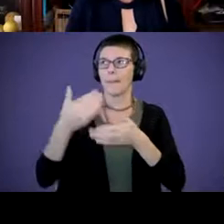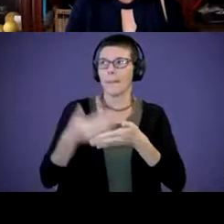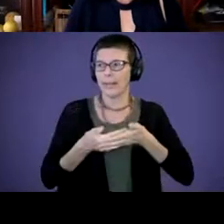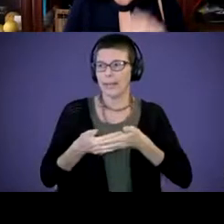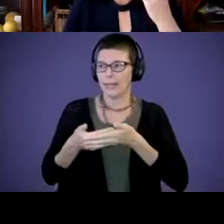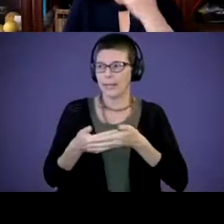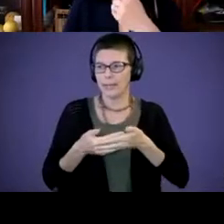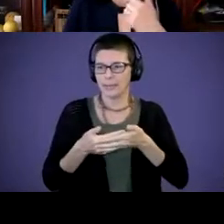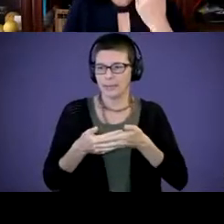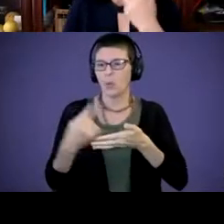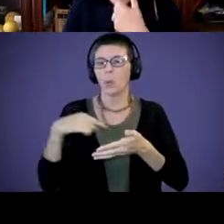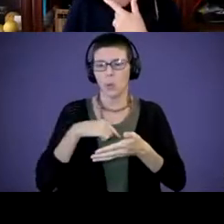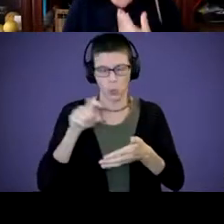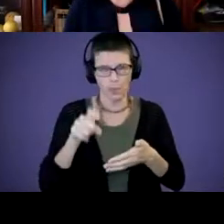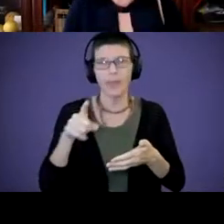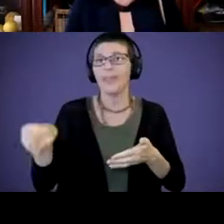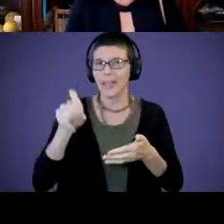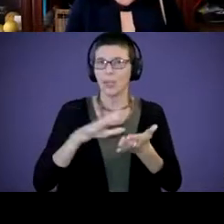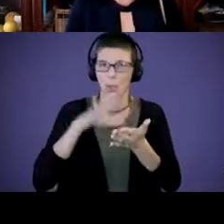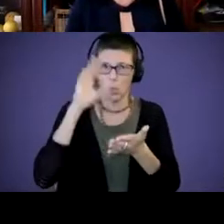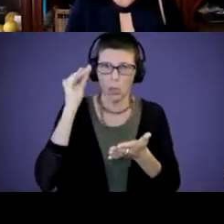We need to have them, they need to learn what emotions, how to read.